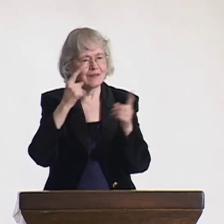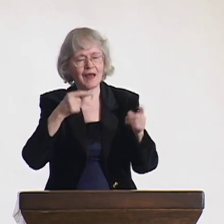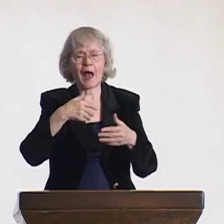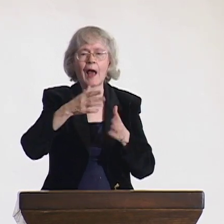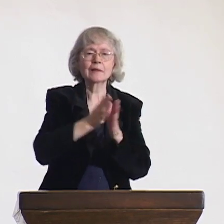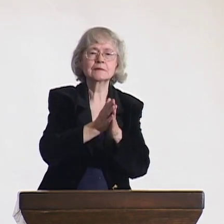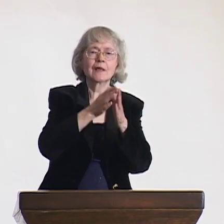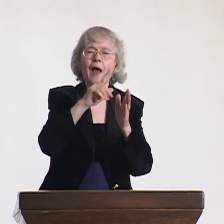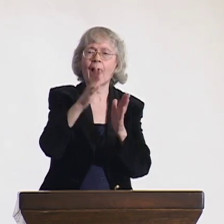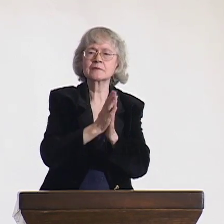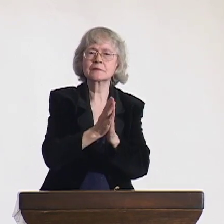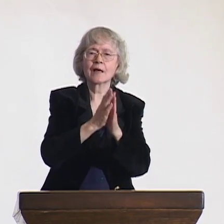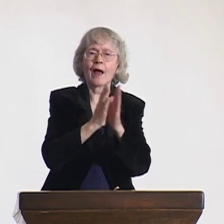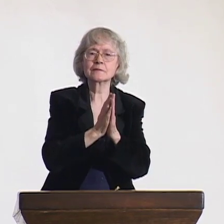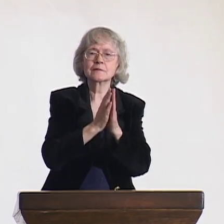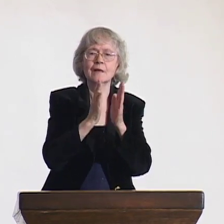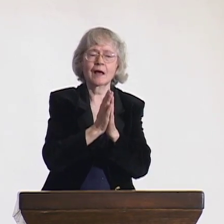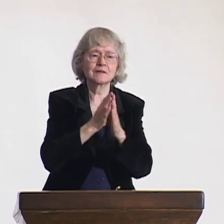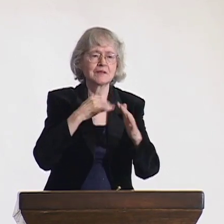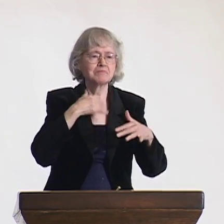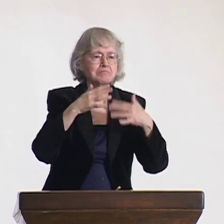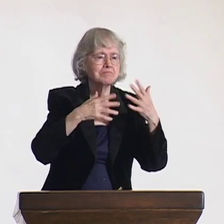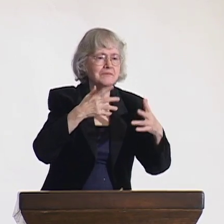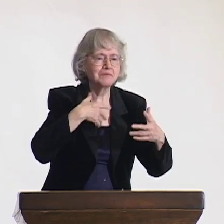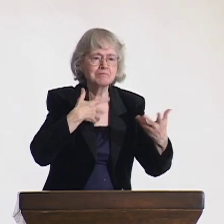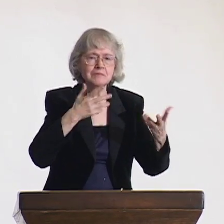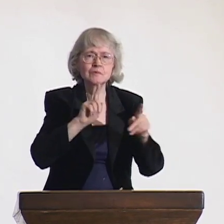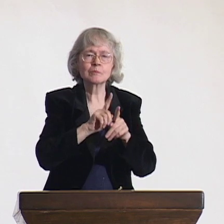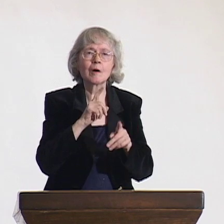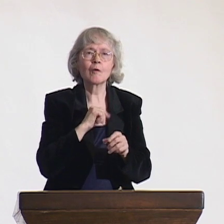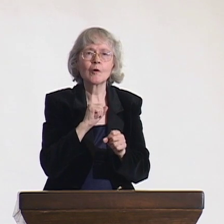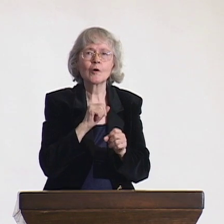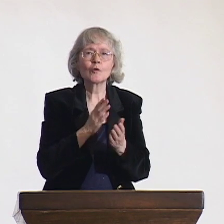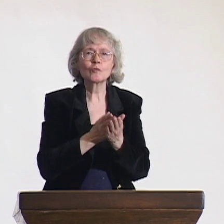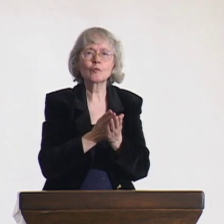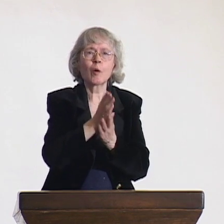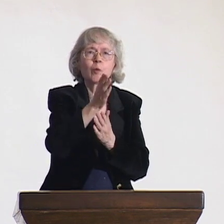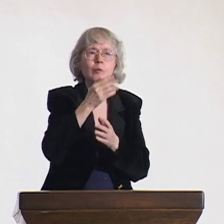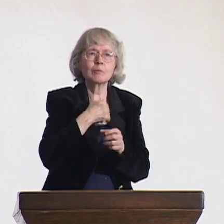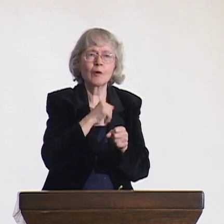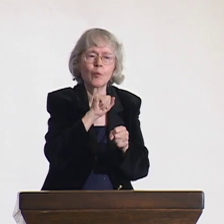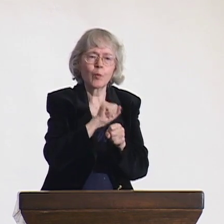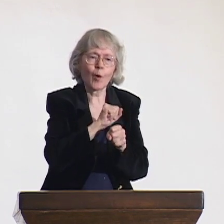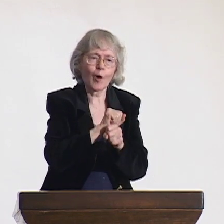and could benefit from learning this process. More and more countries asked me to lead workshops